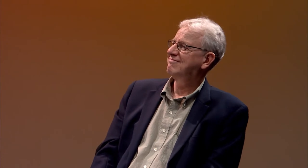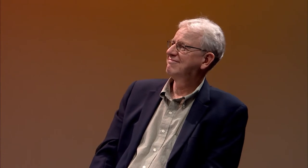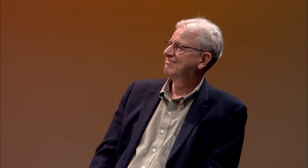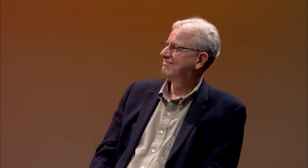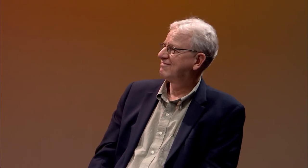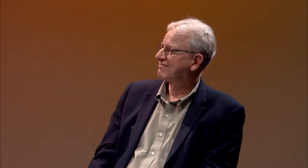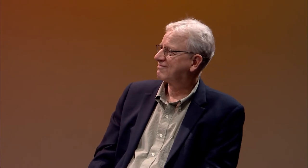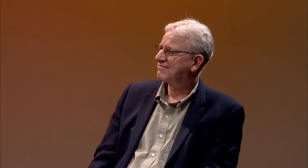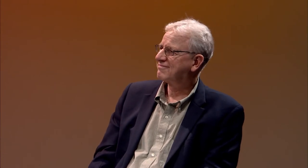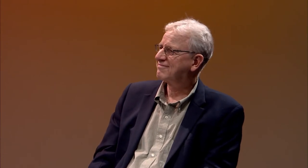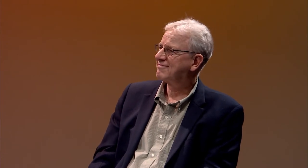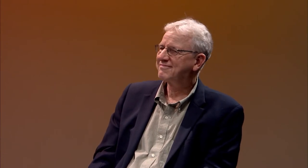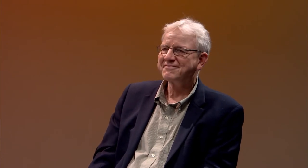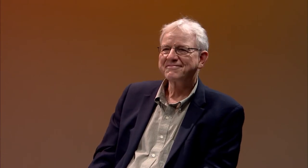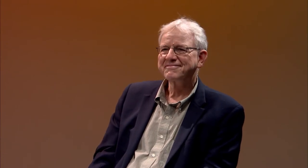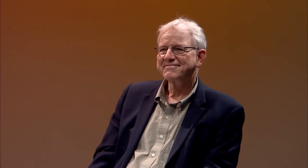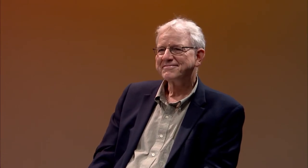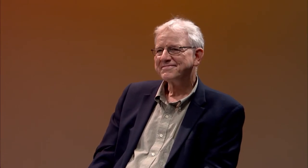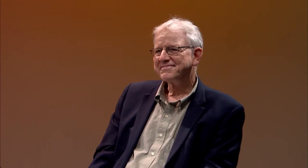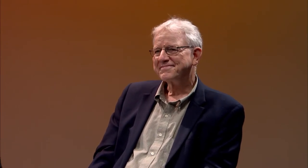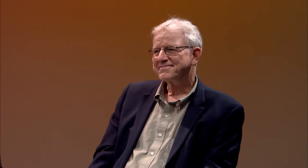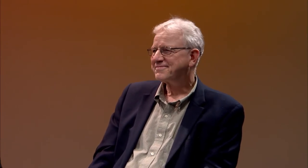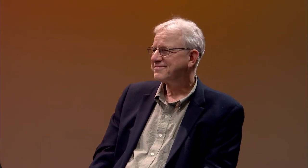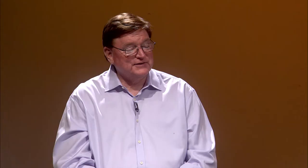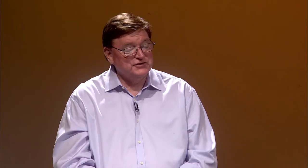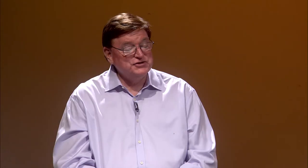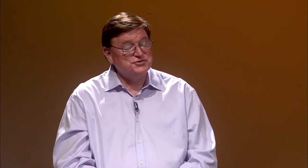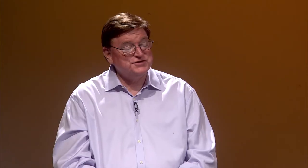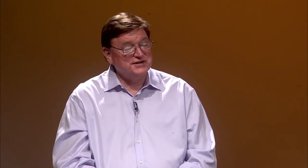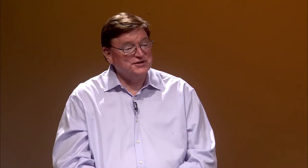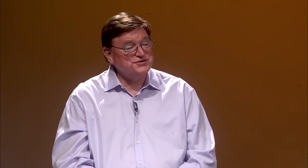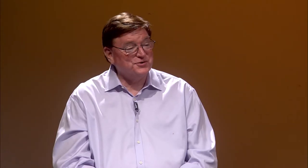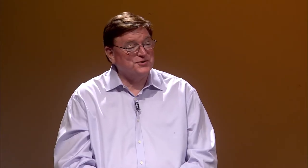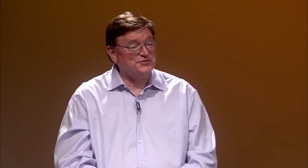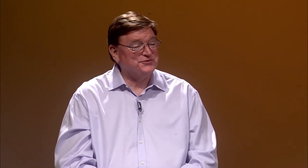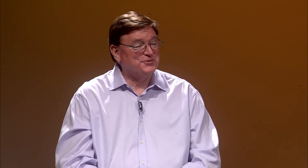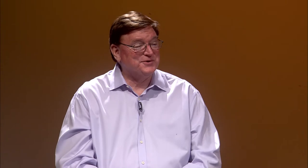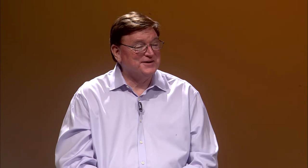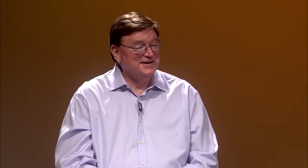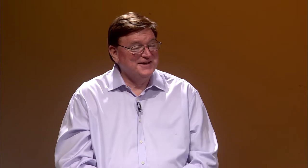and it took off from there. That's an interesting historical story.